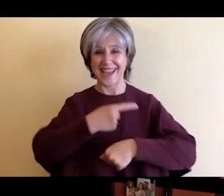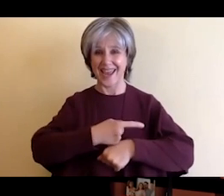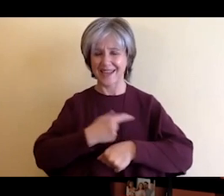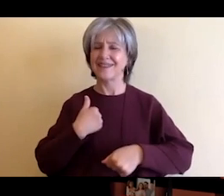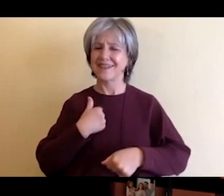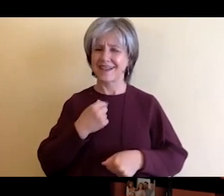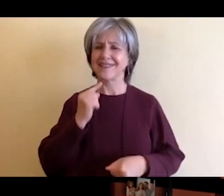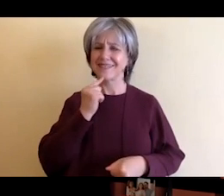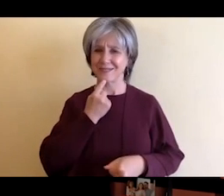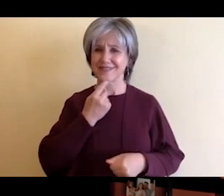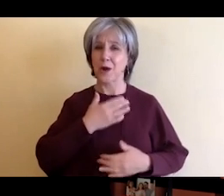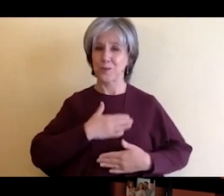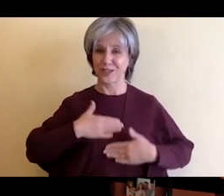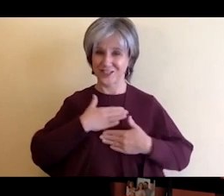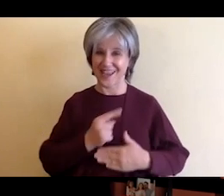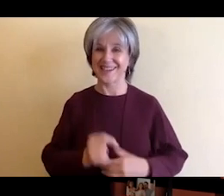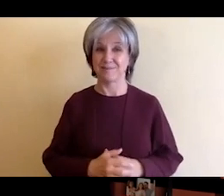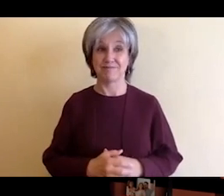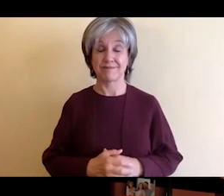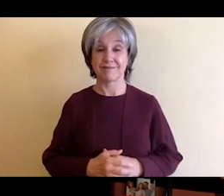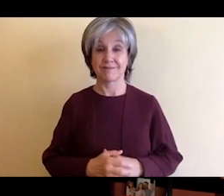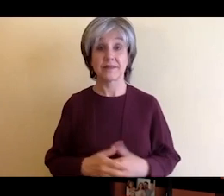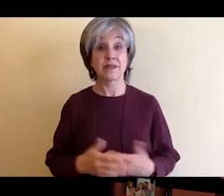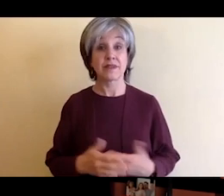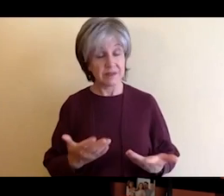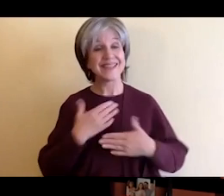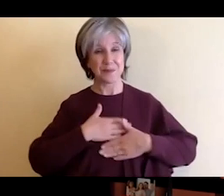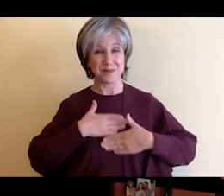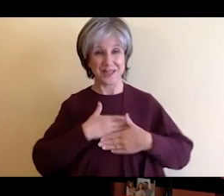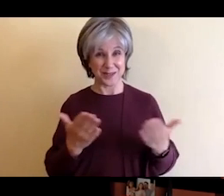It's my pleasure to be here thank you thanks for having me didn't know this was the inaugural one